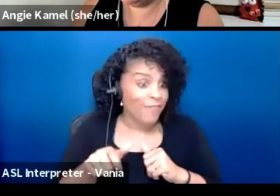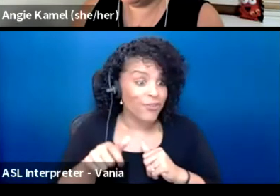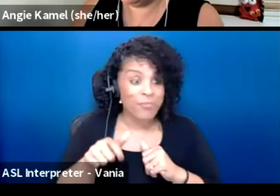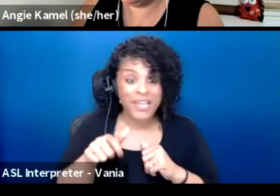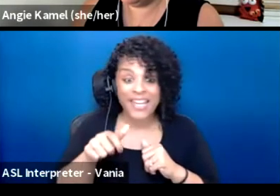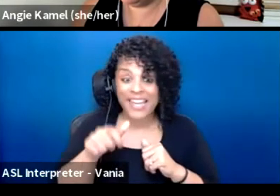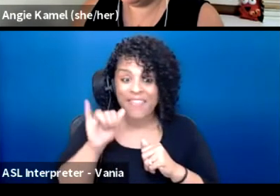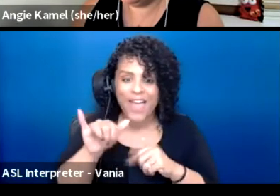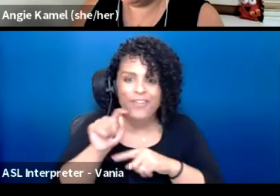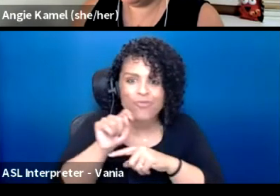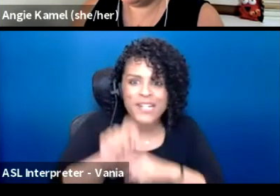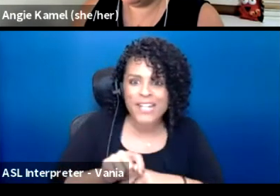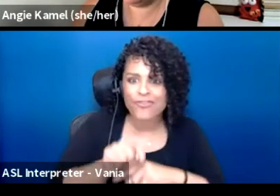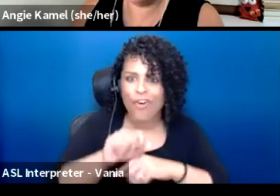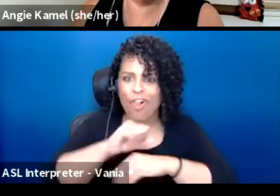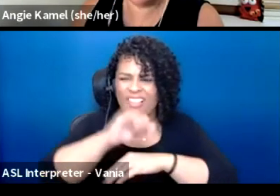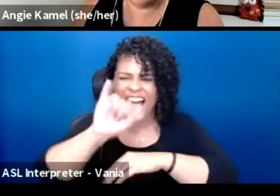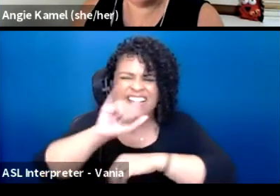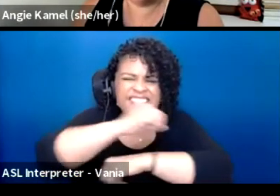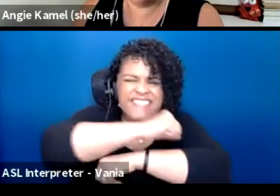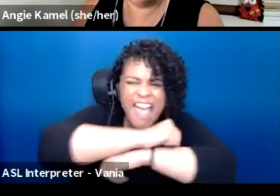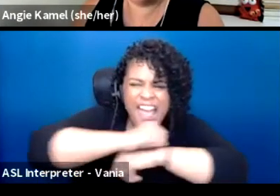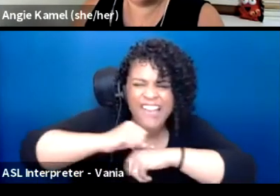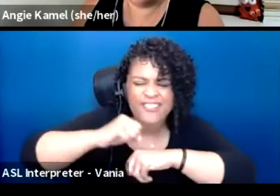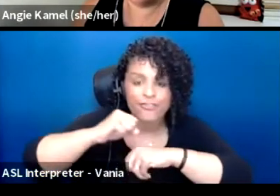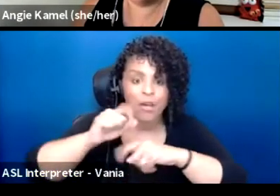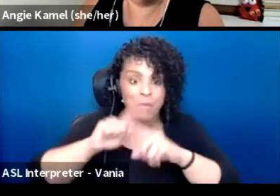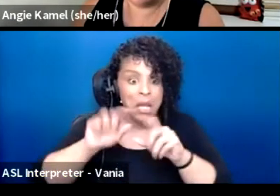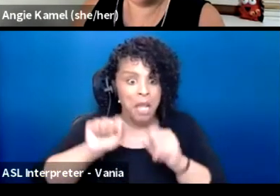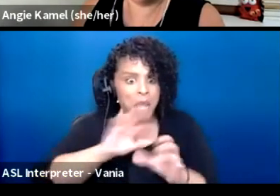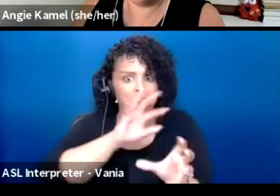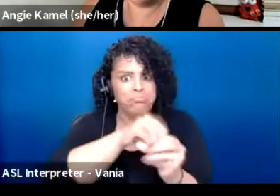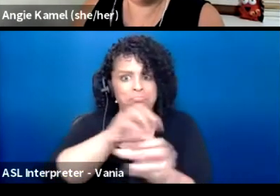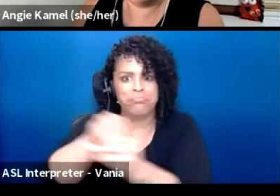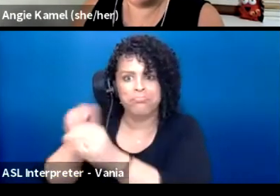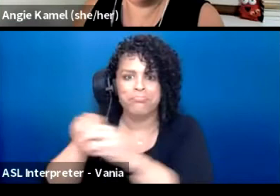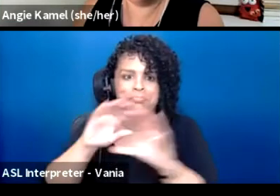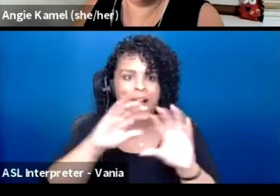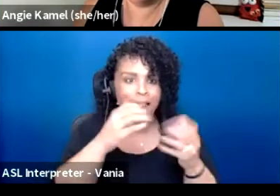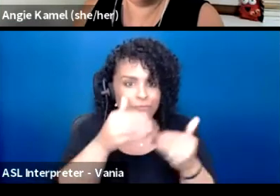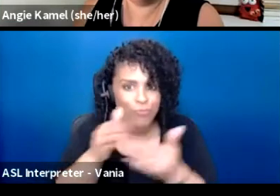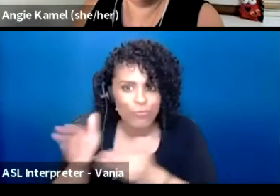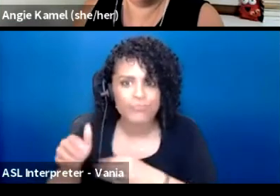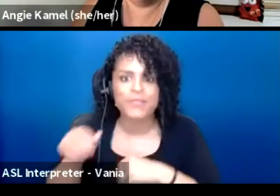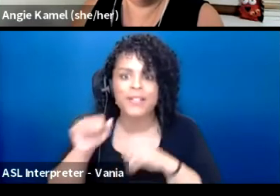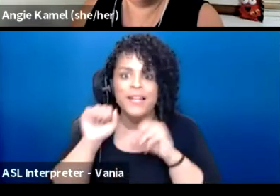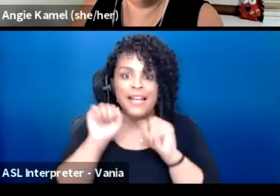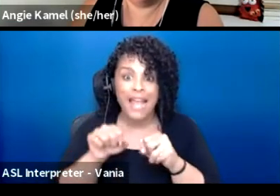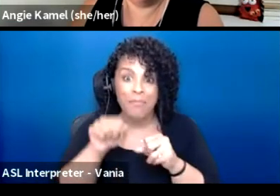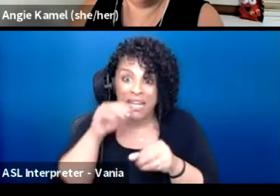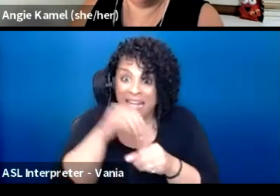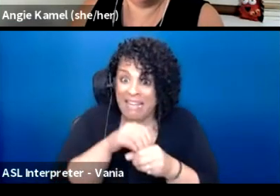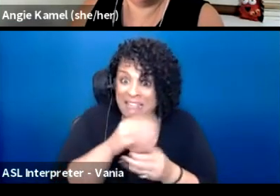that traditional setting of a stage, but it can be in classrooms. It can be in the places that we already occupy.